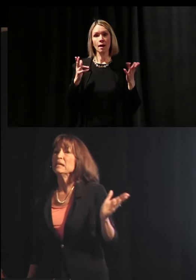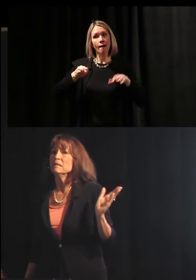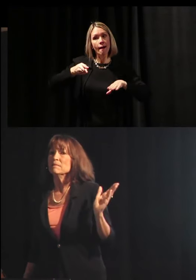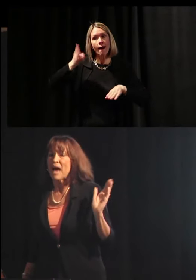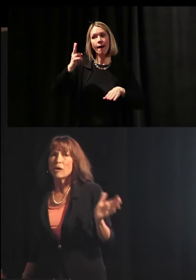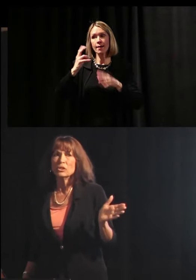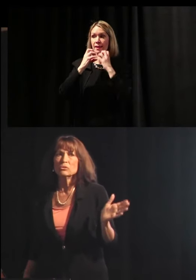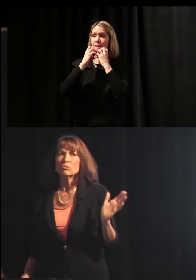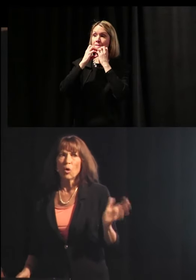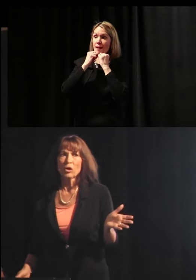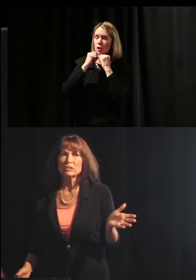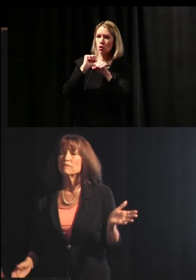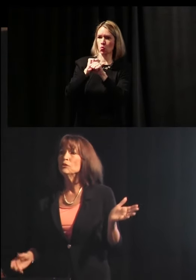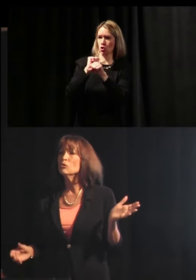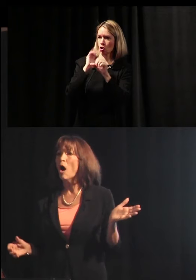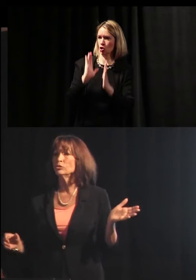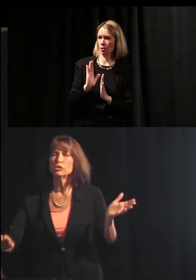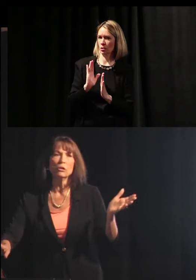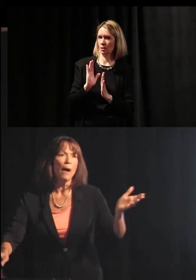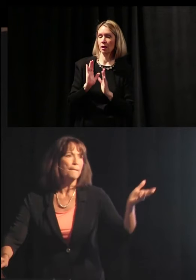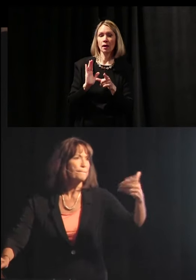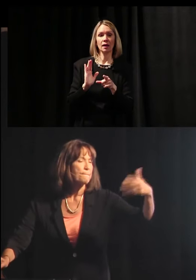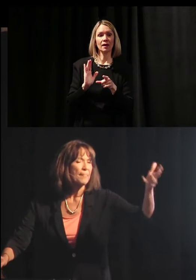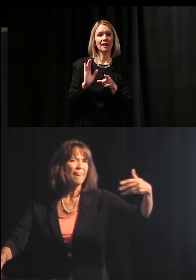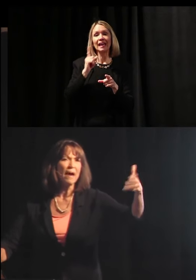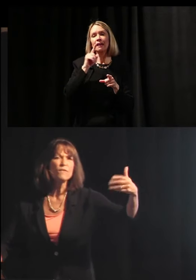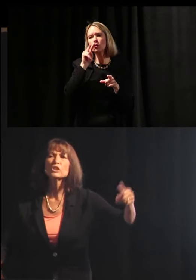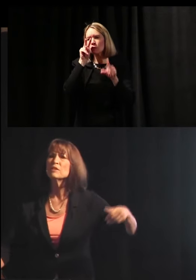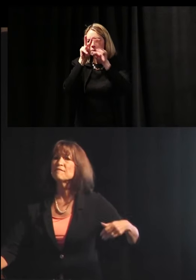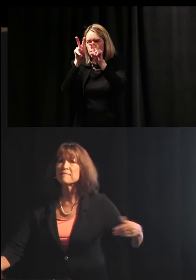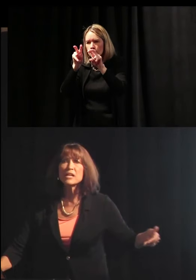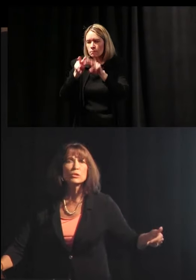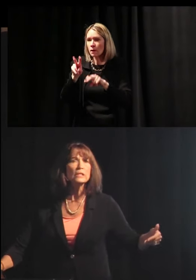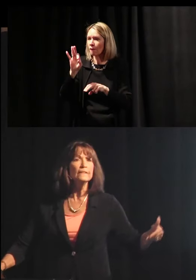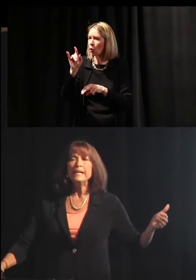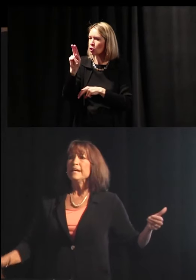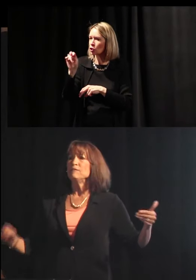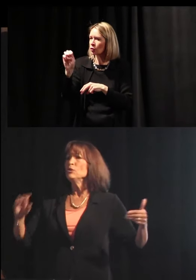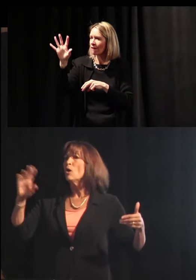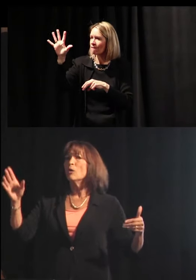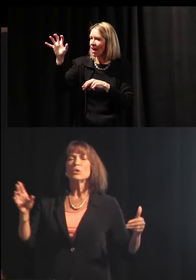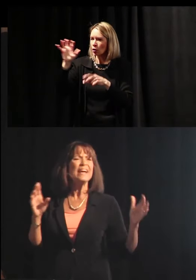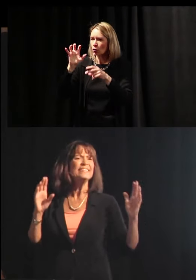Highly valued workers. If you go to Fortune 500, if you go to,